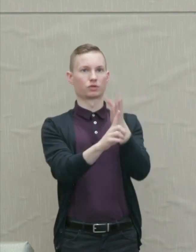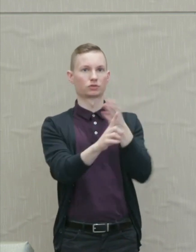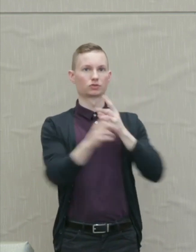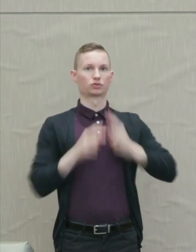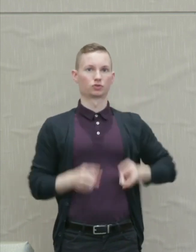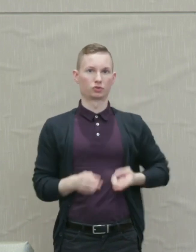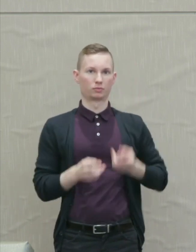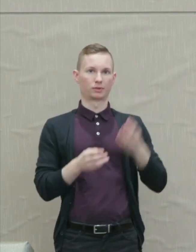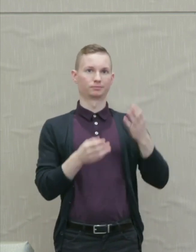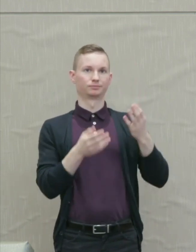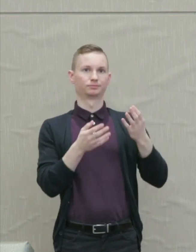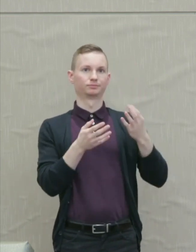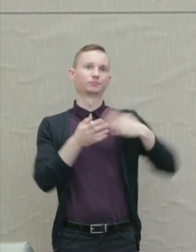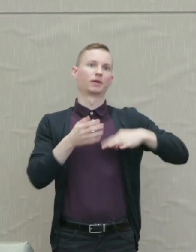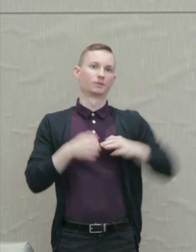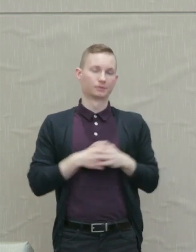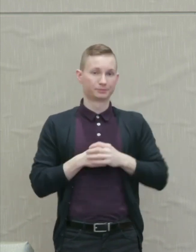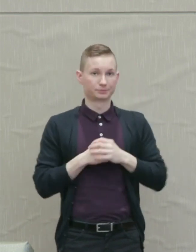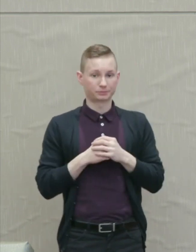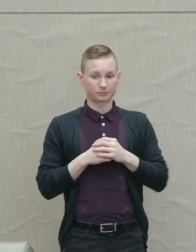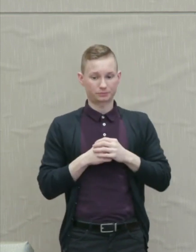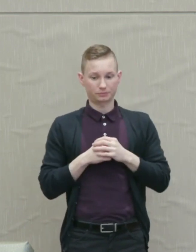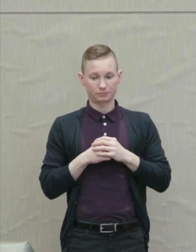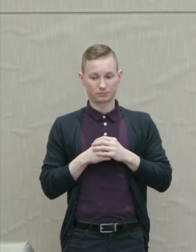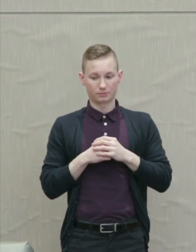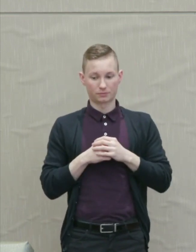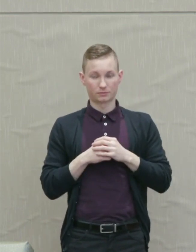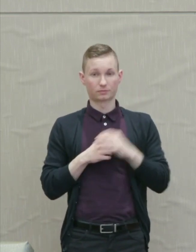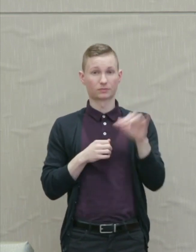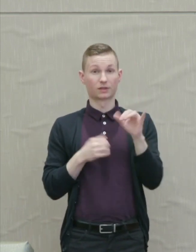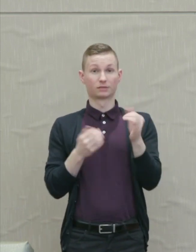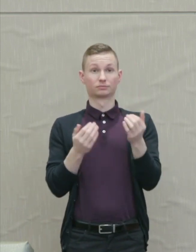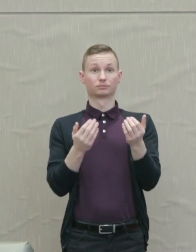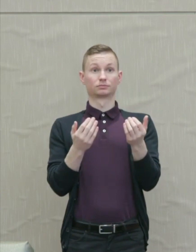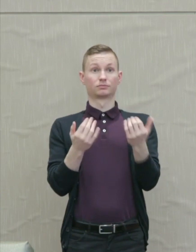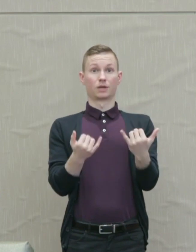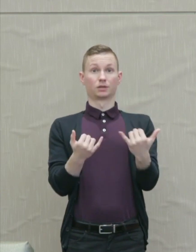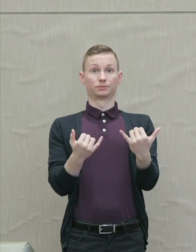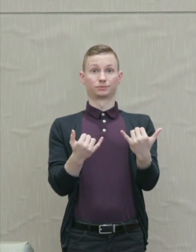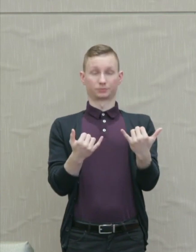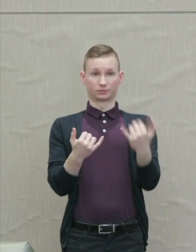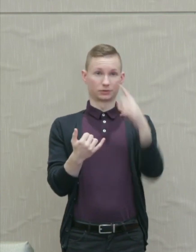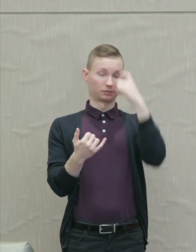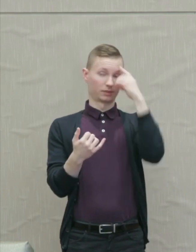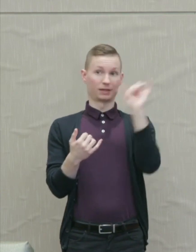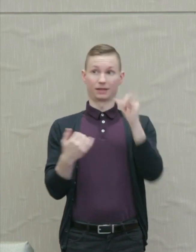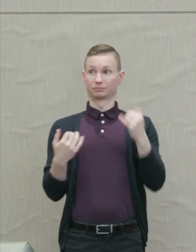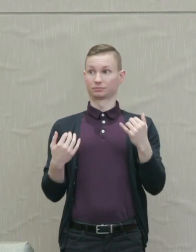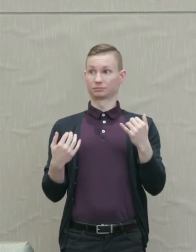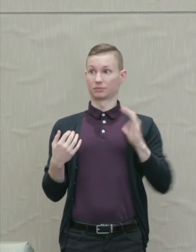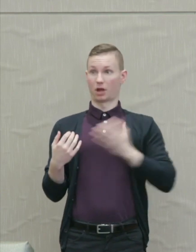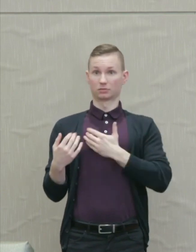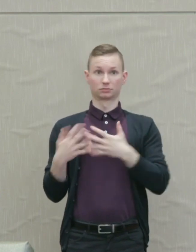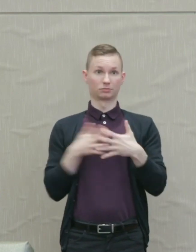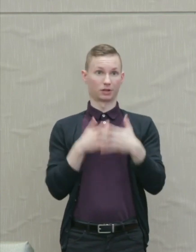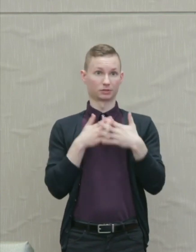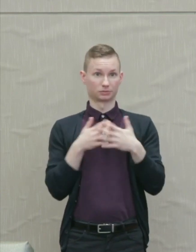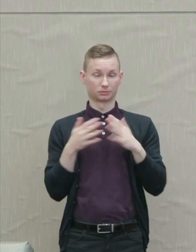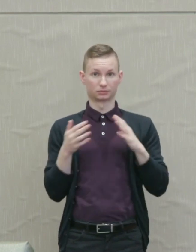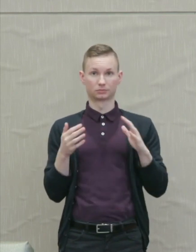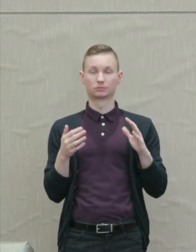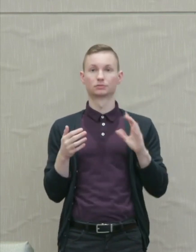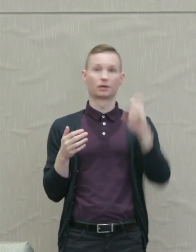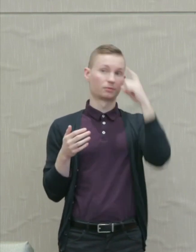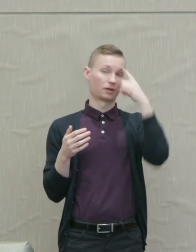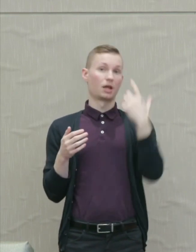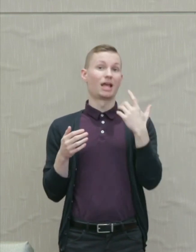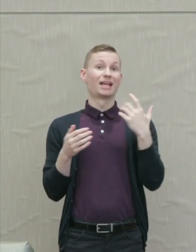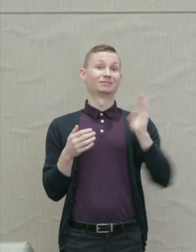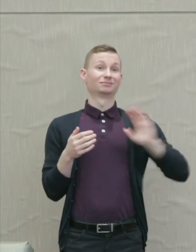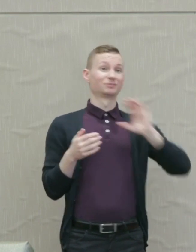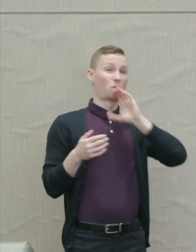Martha Nussbaum: Like modern democracies like ours, the ancient Greek democracy had an anger